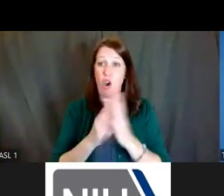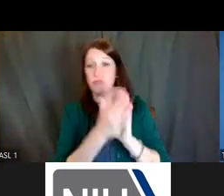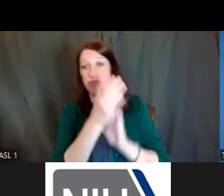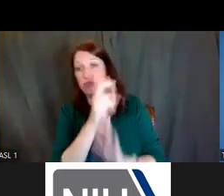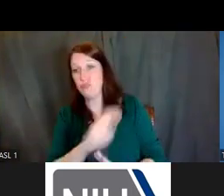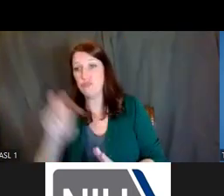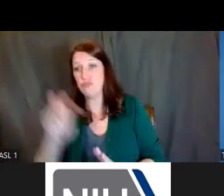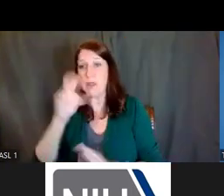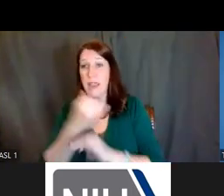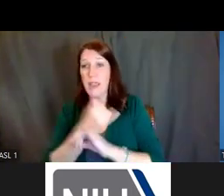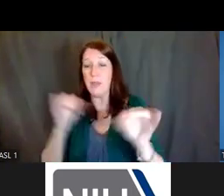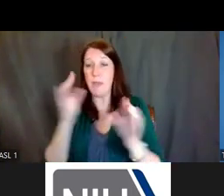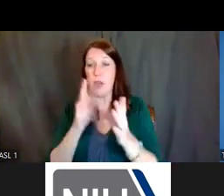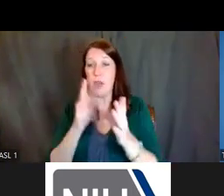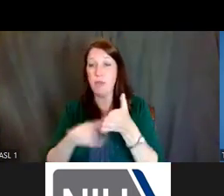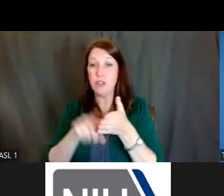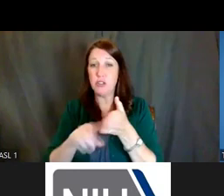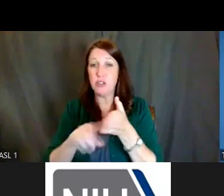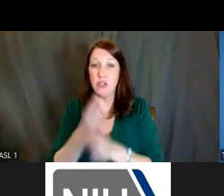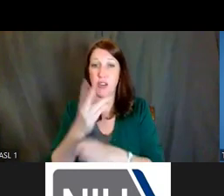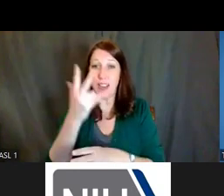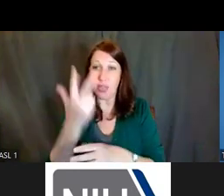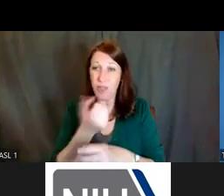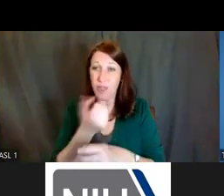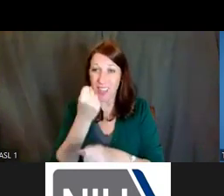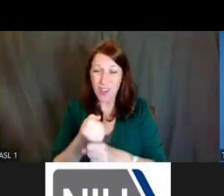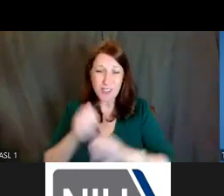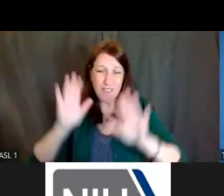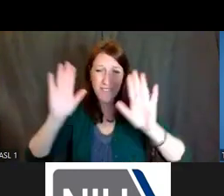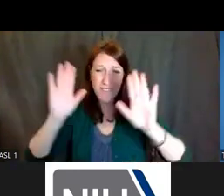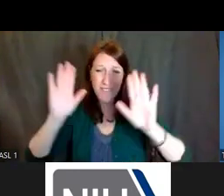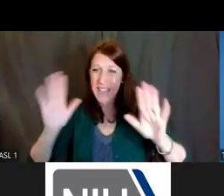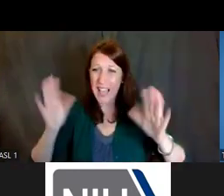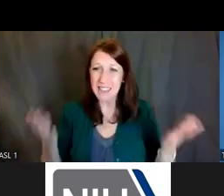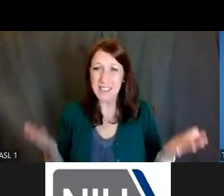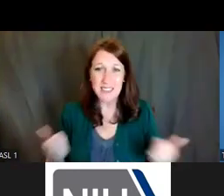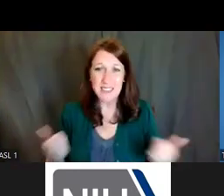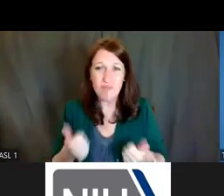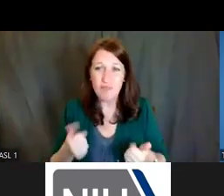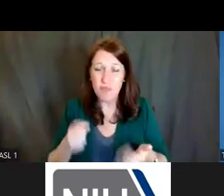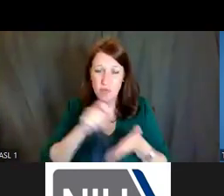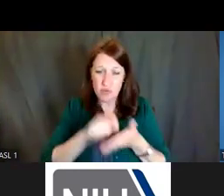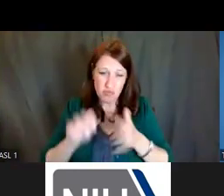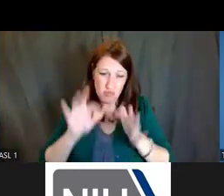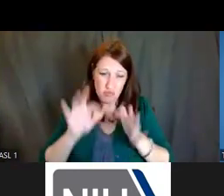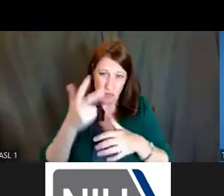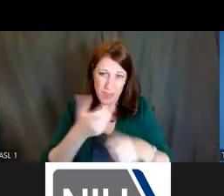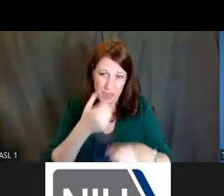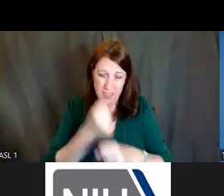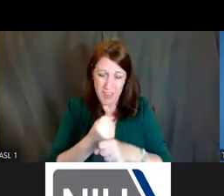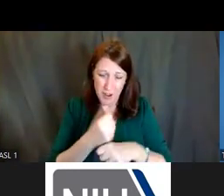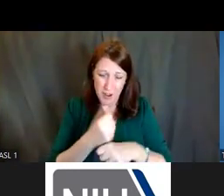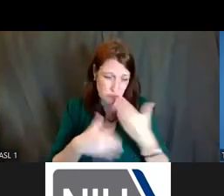in three years, that is fantastic. Write for three years, and go for it.